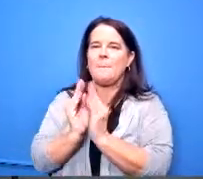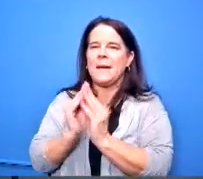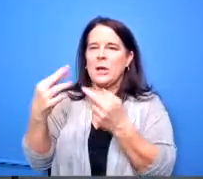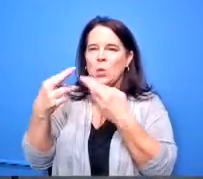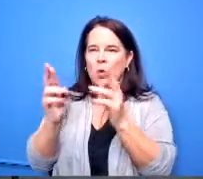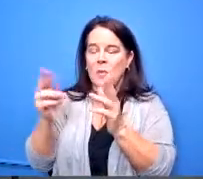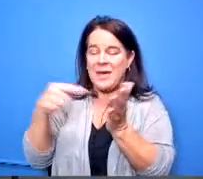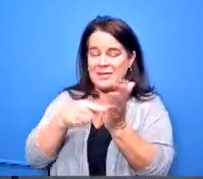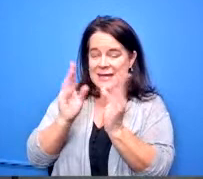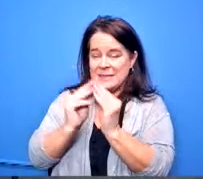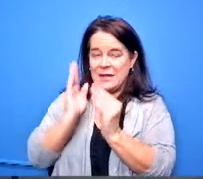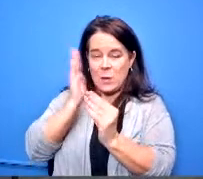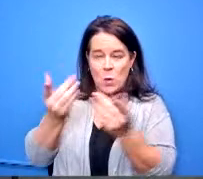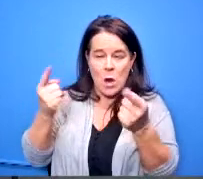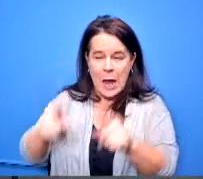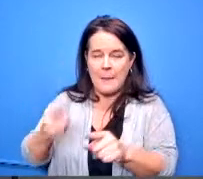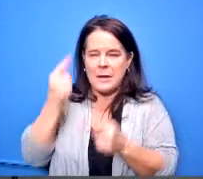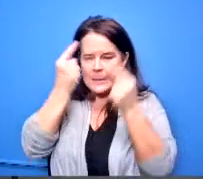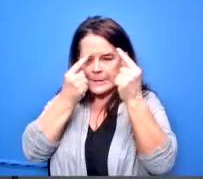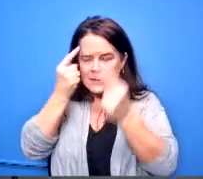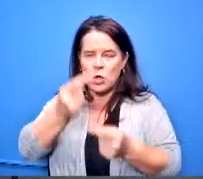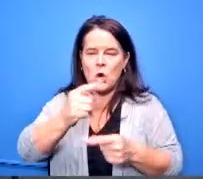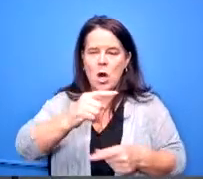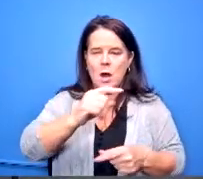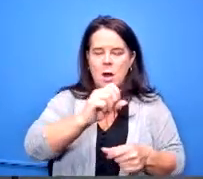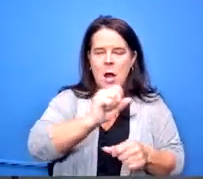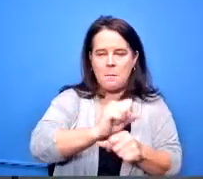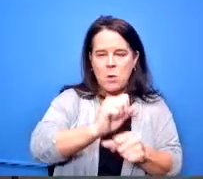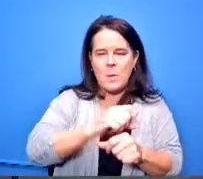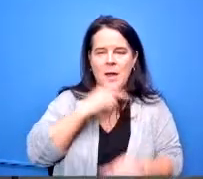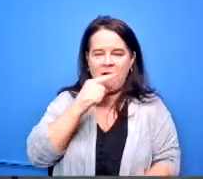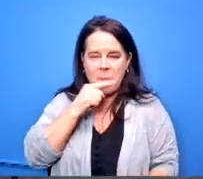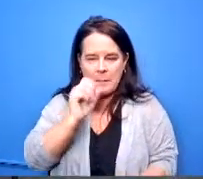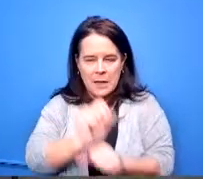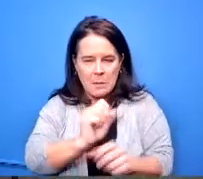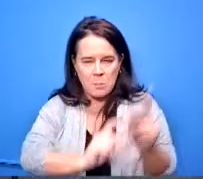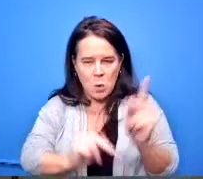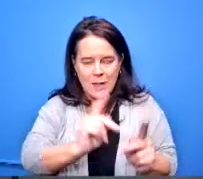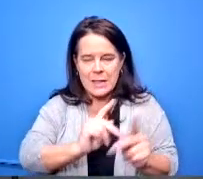being held to consider the employment of public employees including compensation or other terms